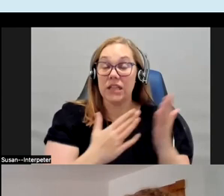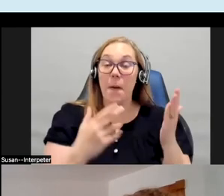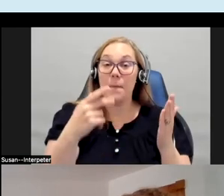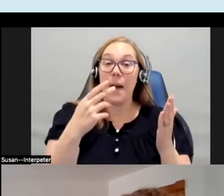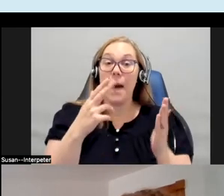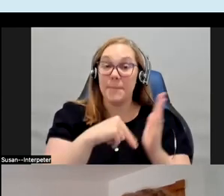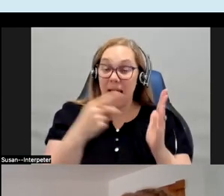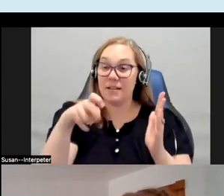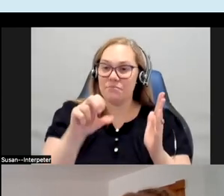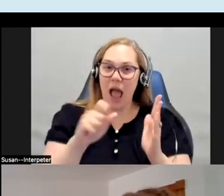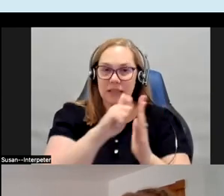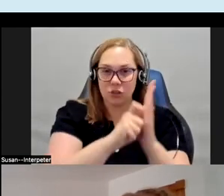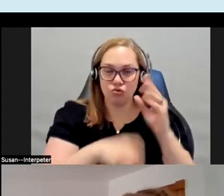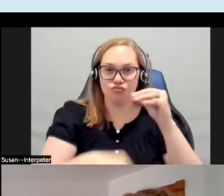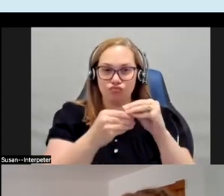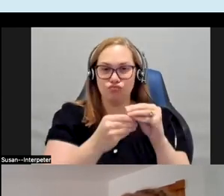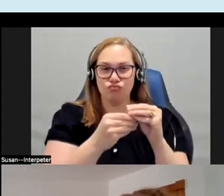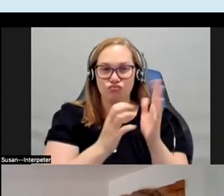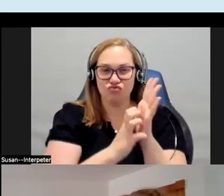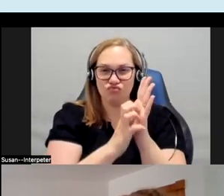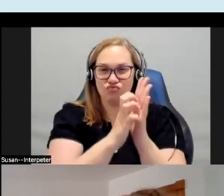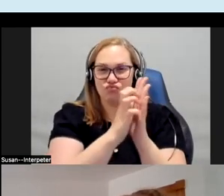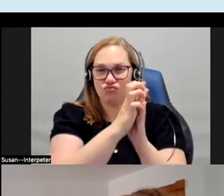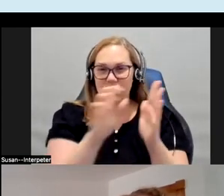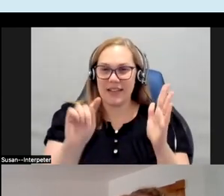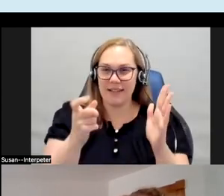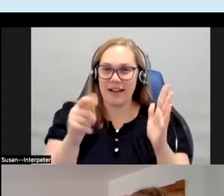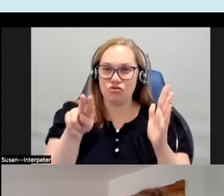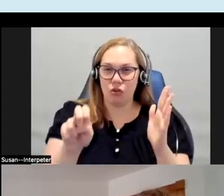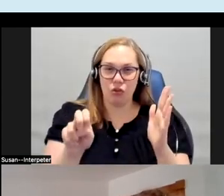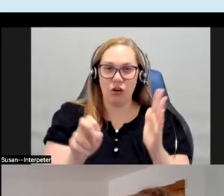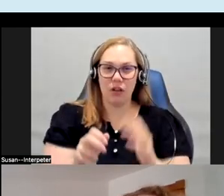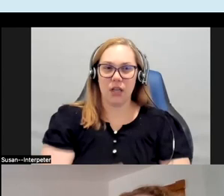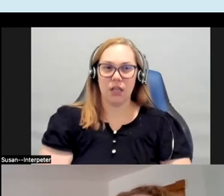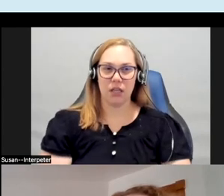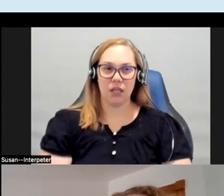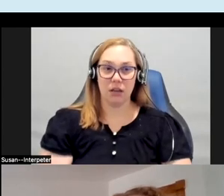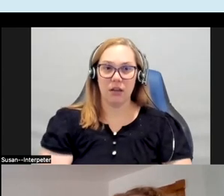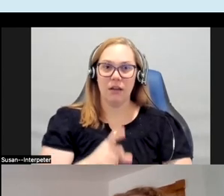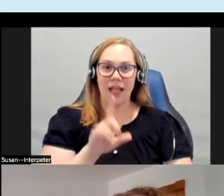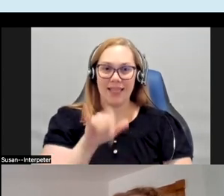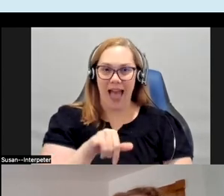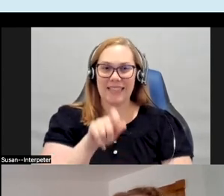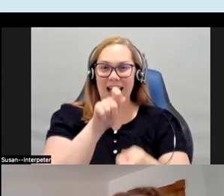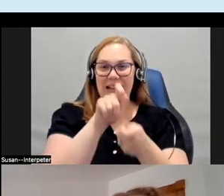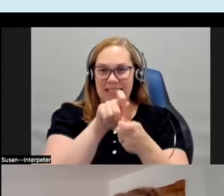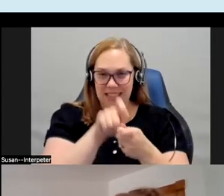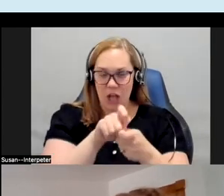give it extra texture and this one here is a detail of the very first one that I